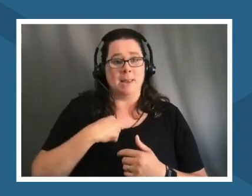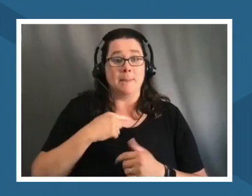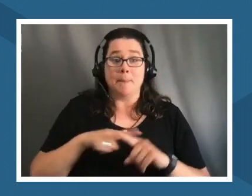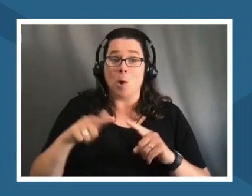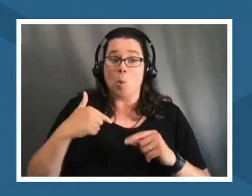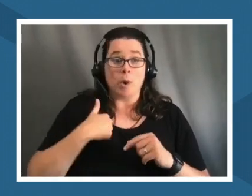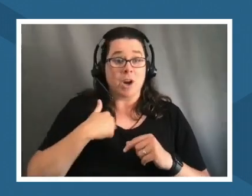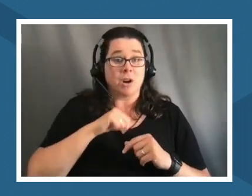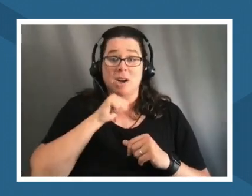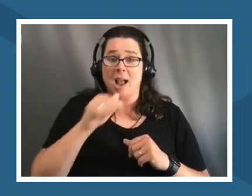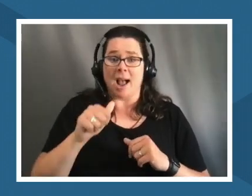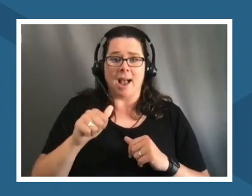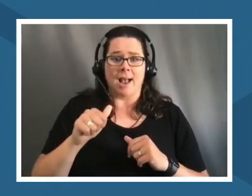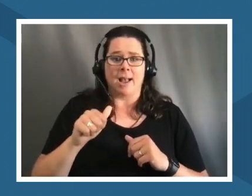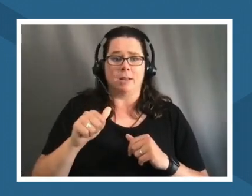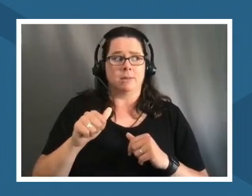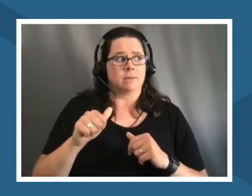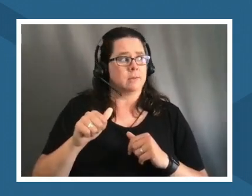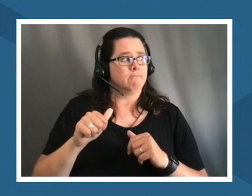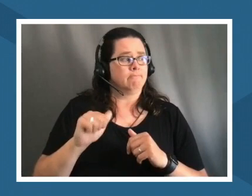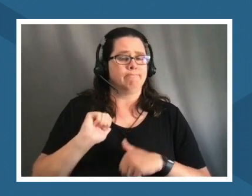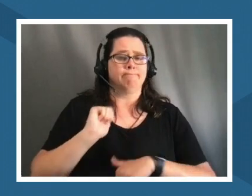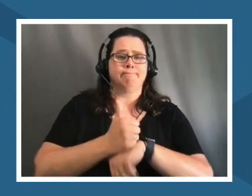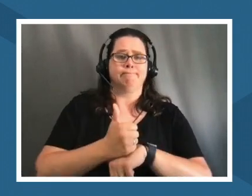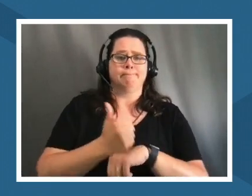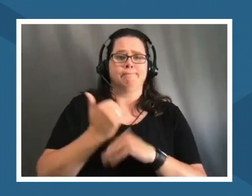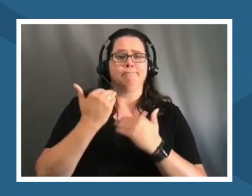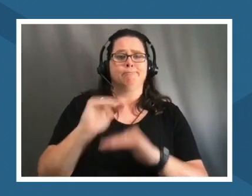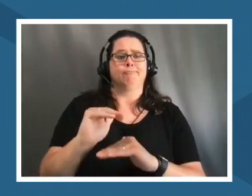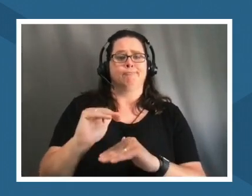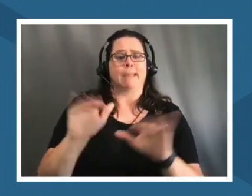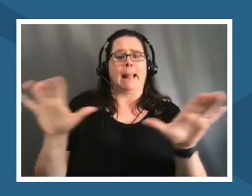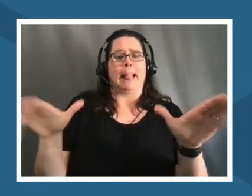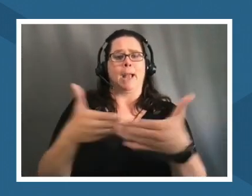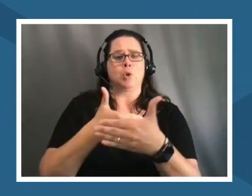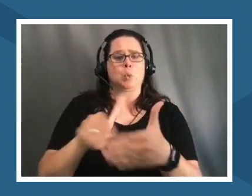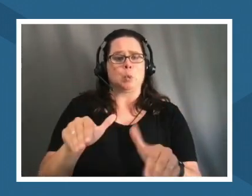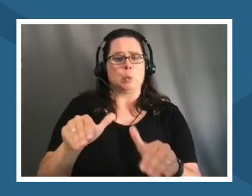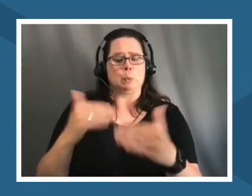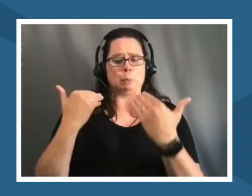these barriers of a classroom we're not constructing a learning experience we're